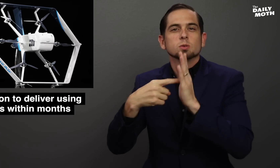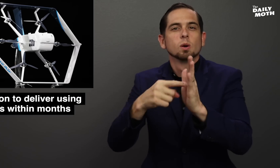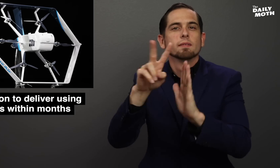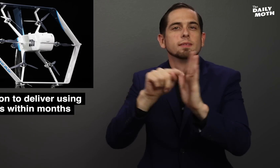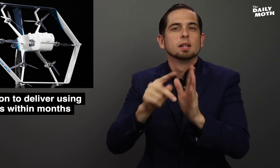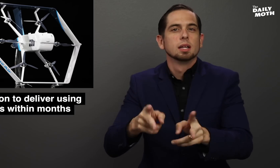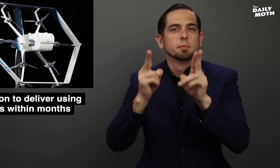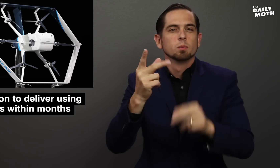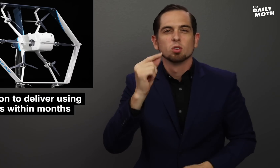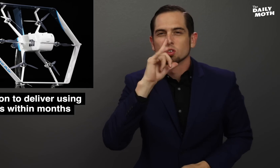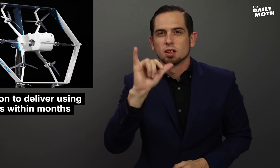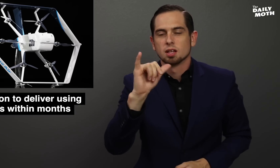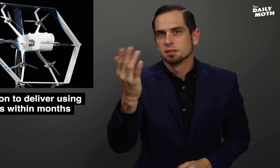Here is a video clip of what it looks like.